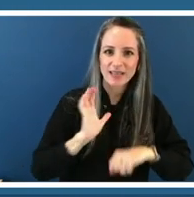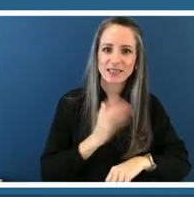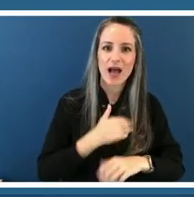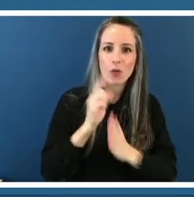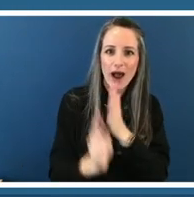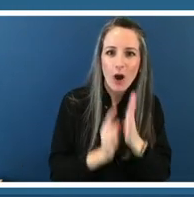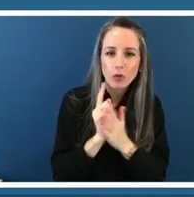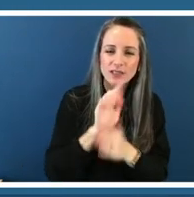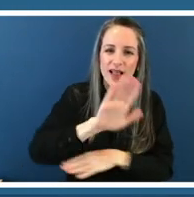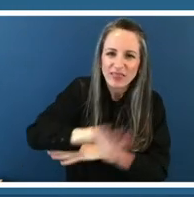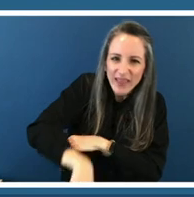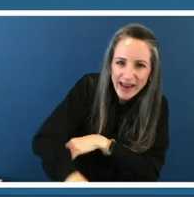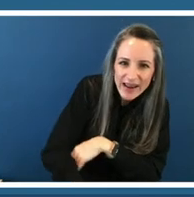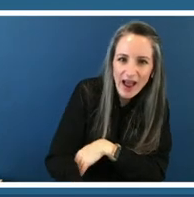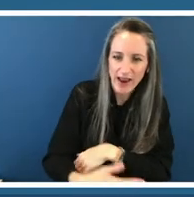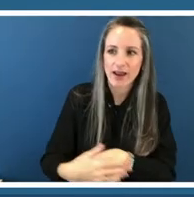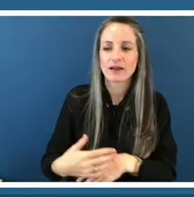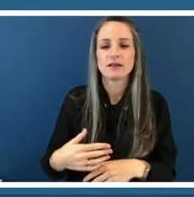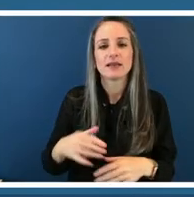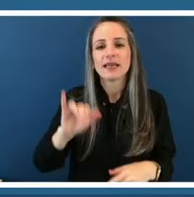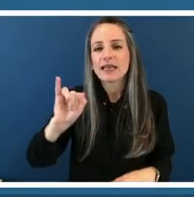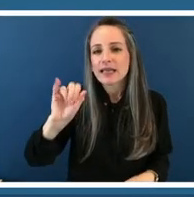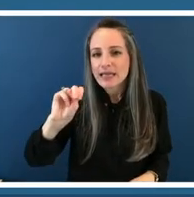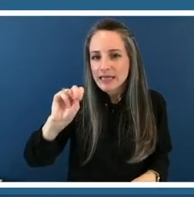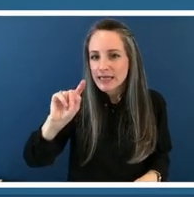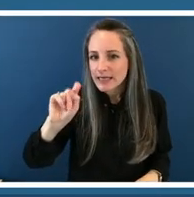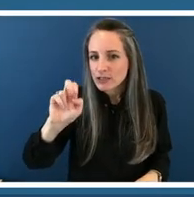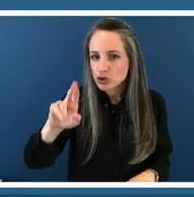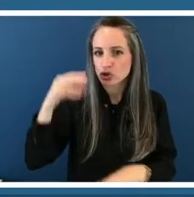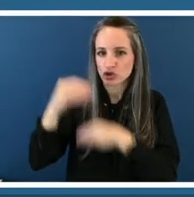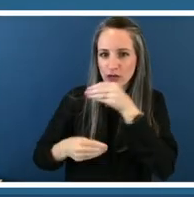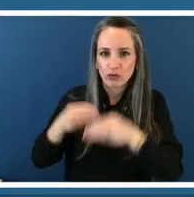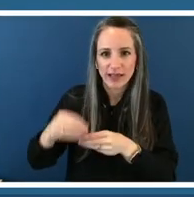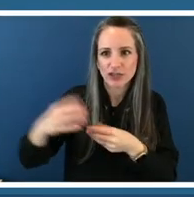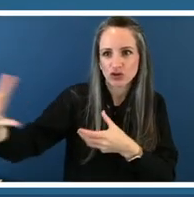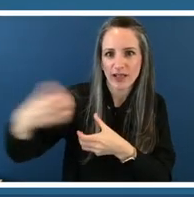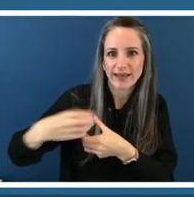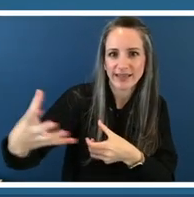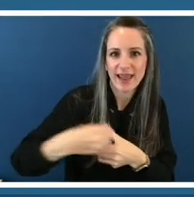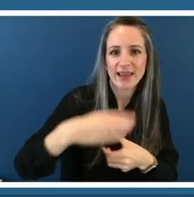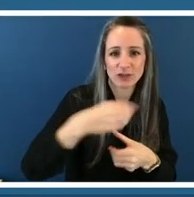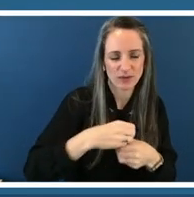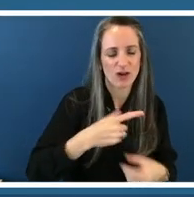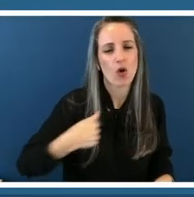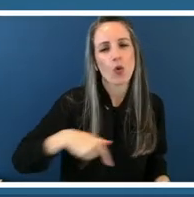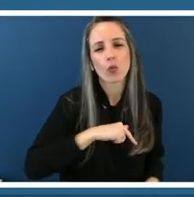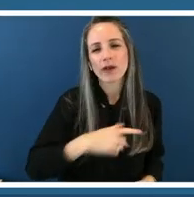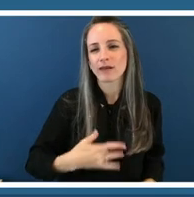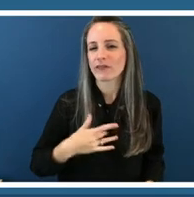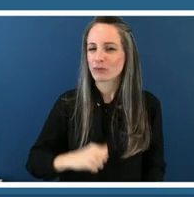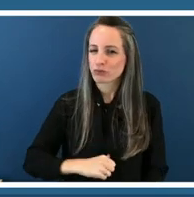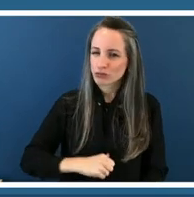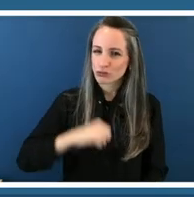brings in intergenerational engagement which is something we're very proud of